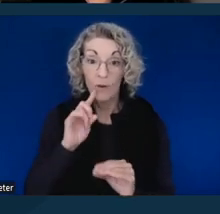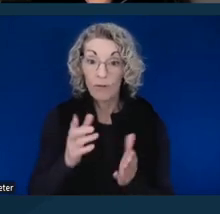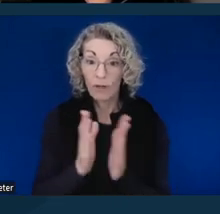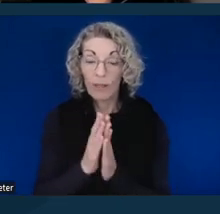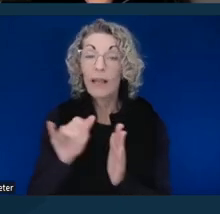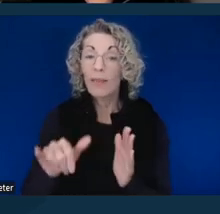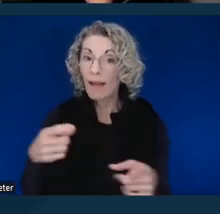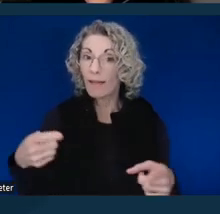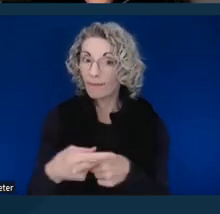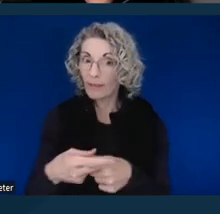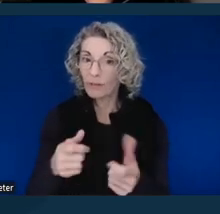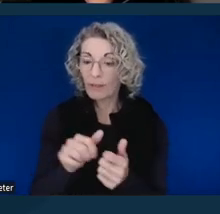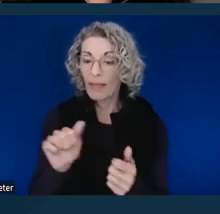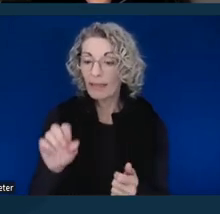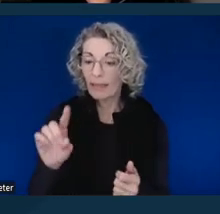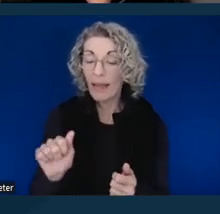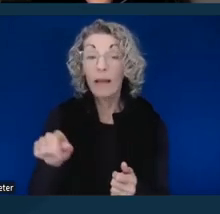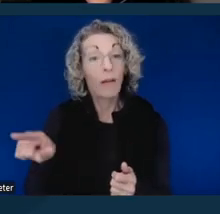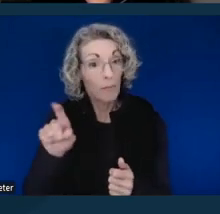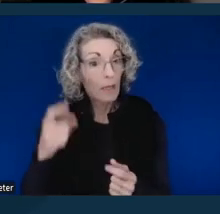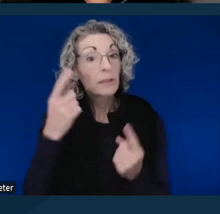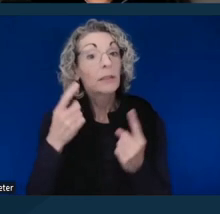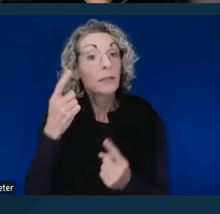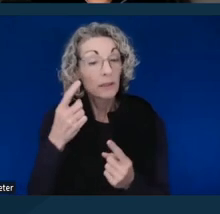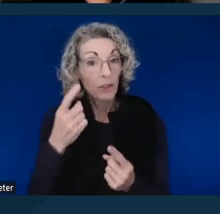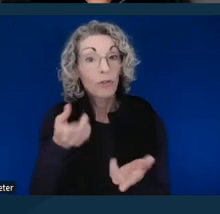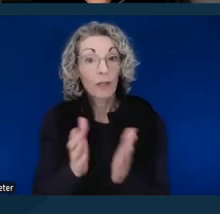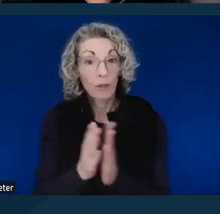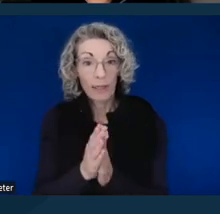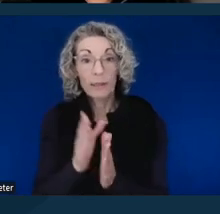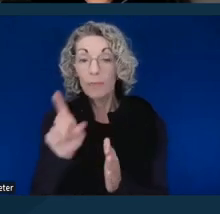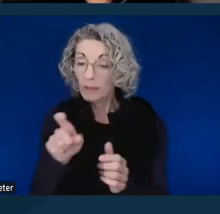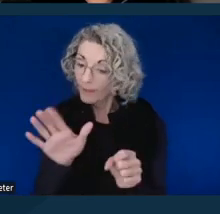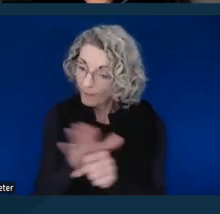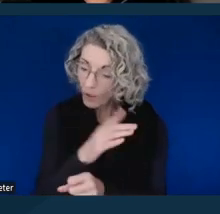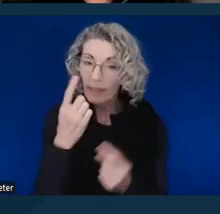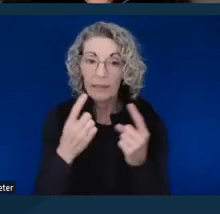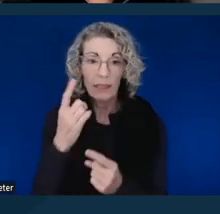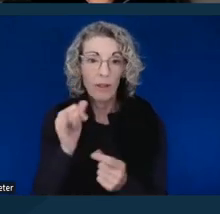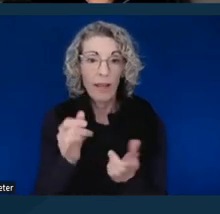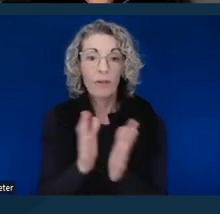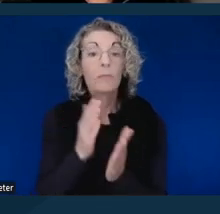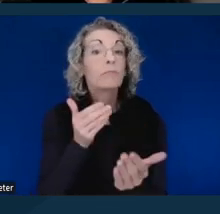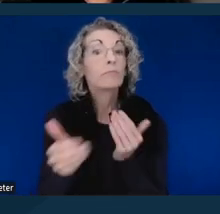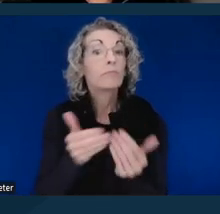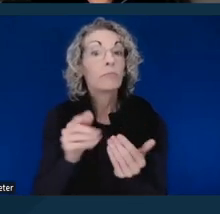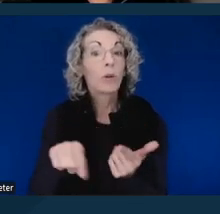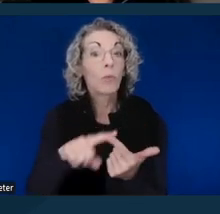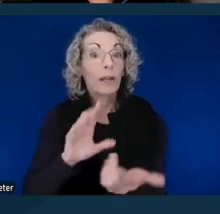Requests must be considered and fully considered regardless of when the request is made.